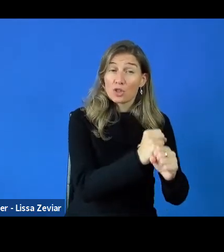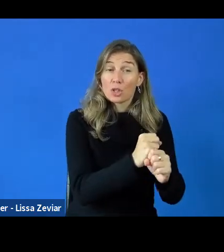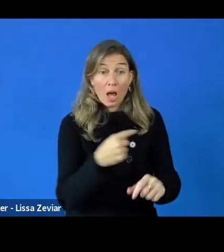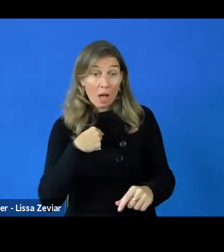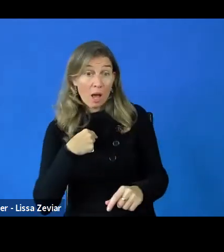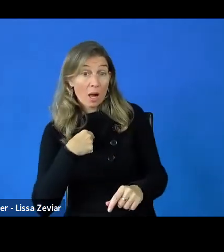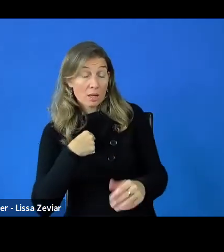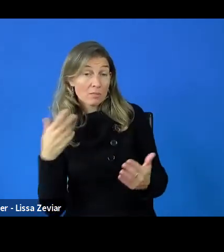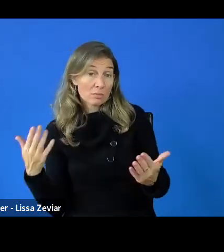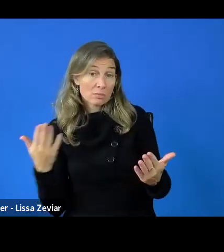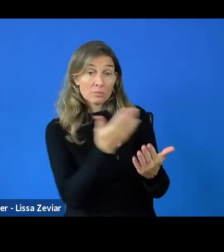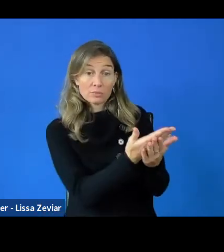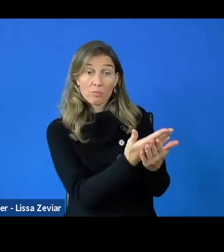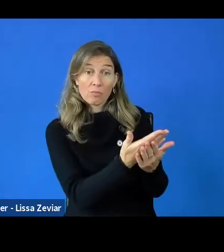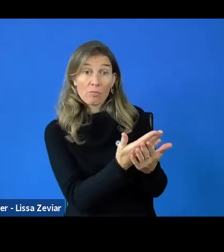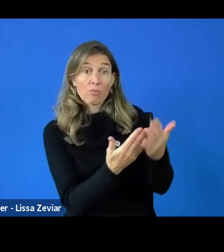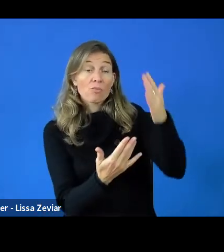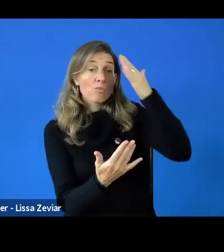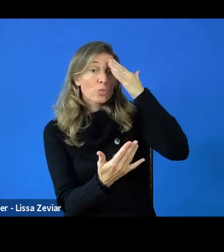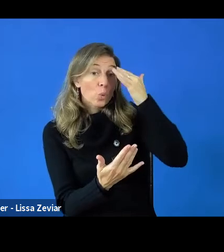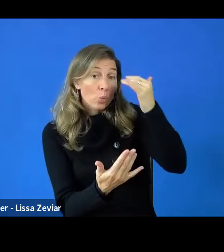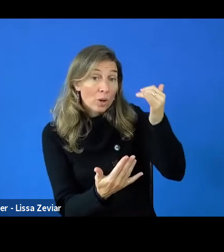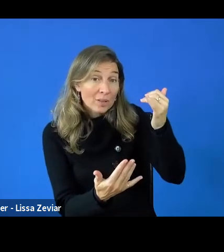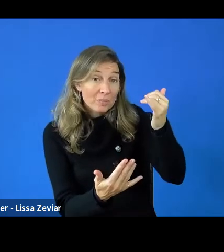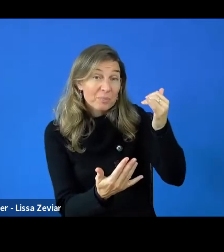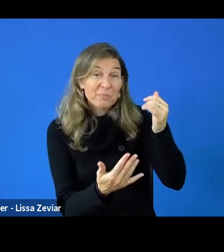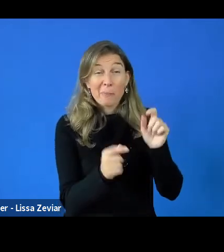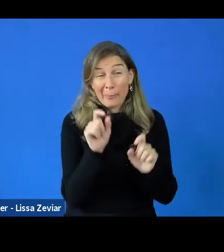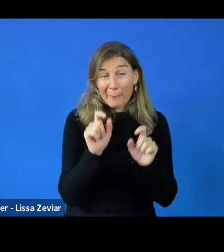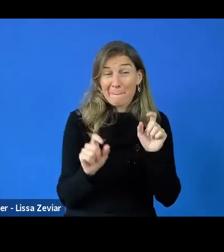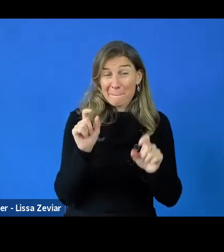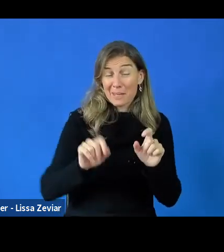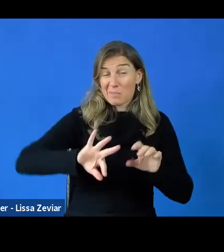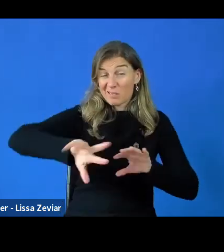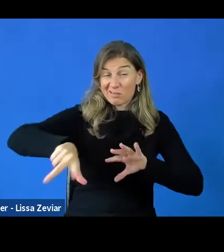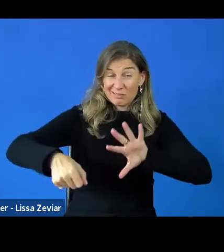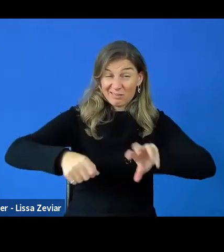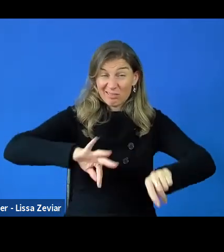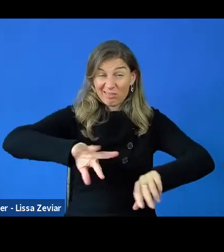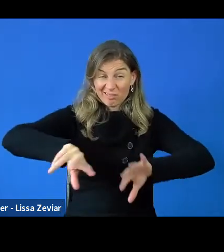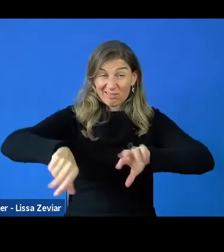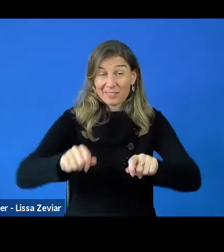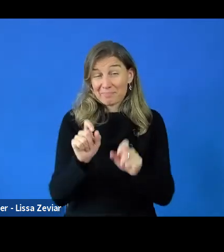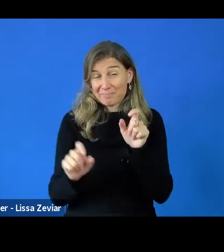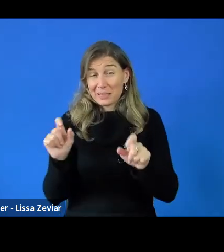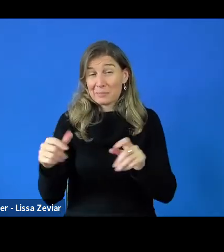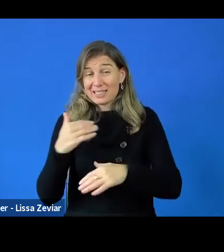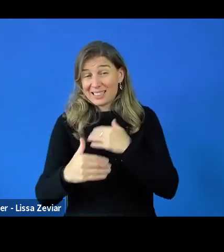Because the people who get conned more in Europe to do with cybersecurity is people with disabilities underage.